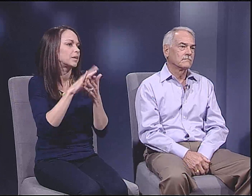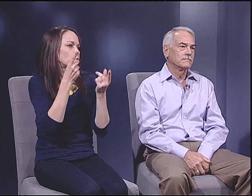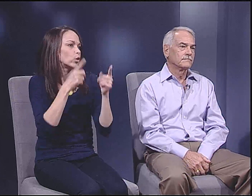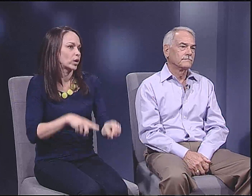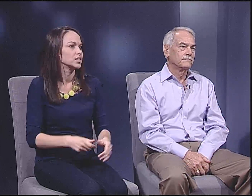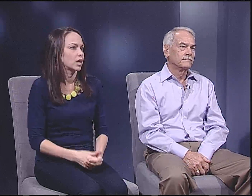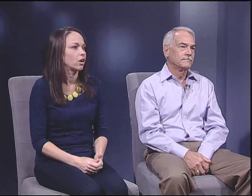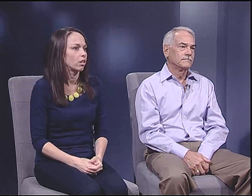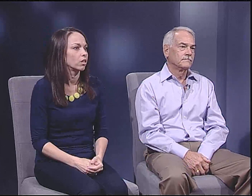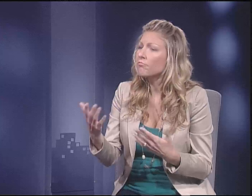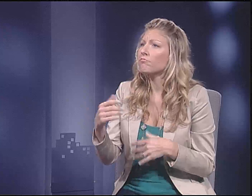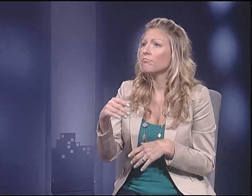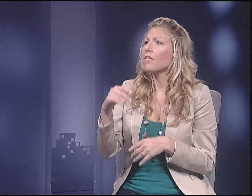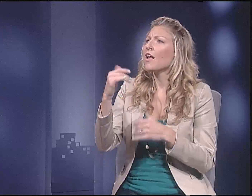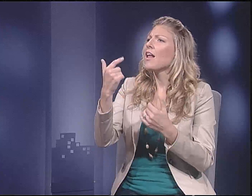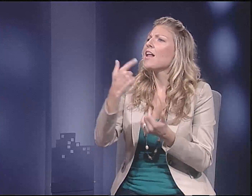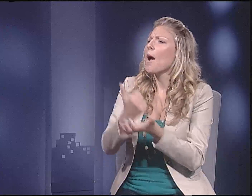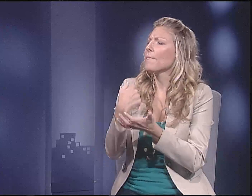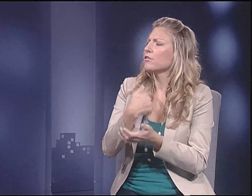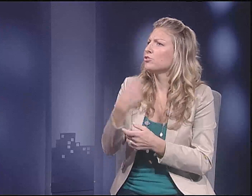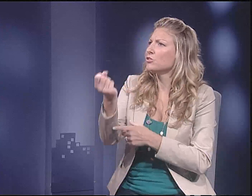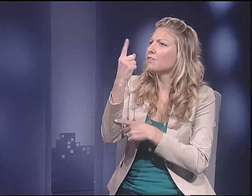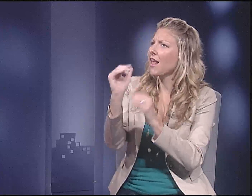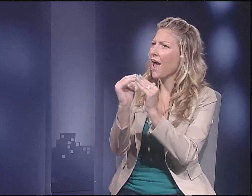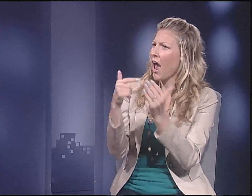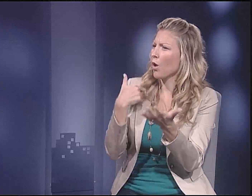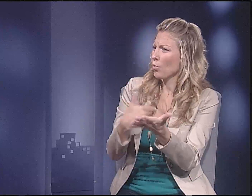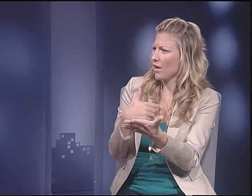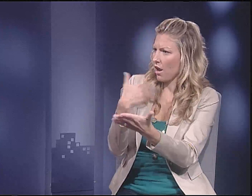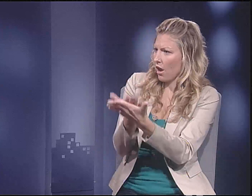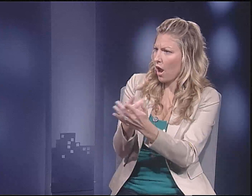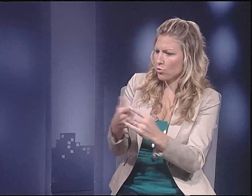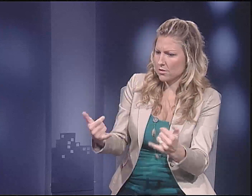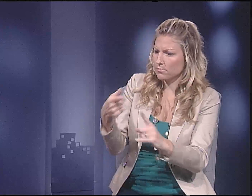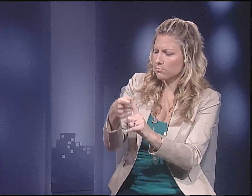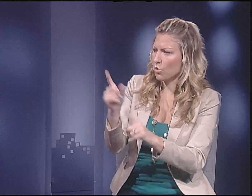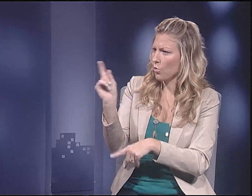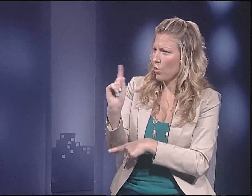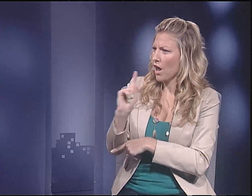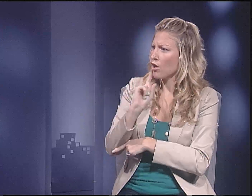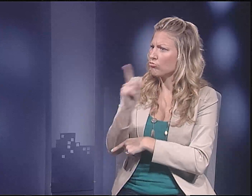Help us to understand how we got to this point,